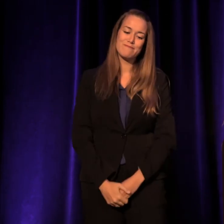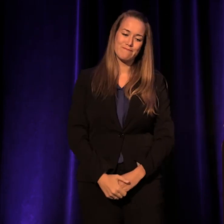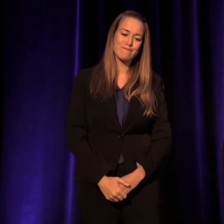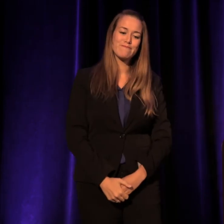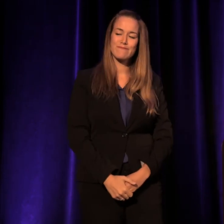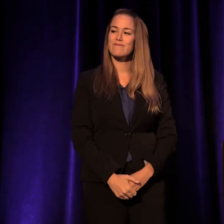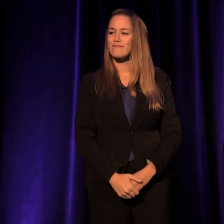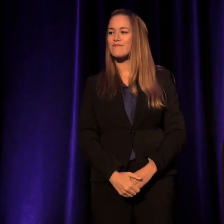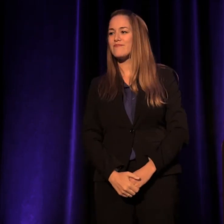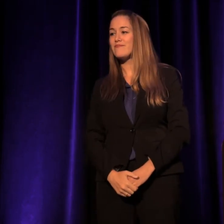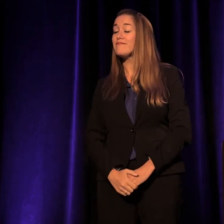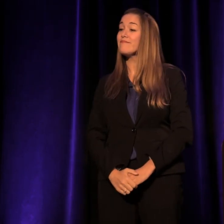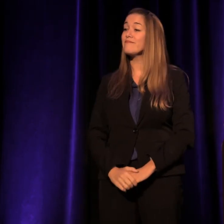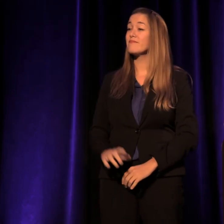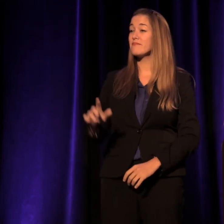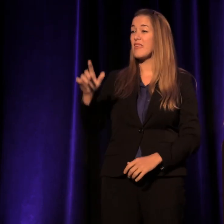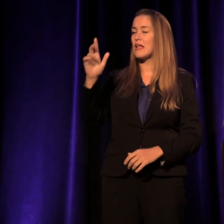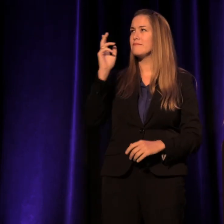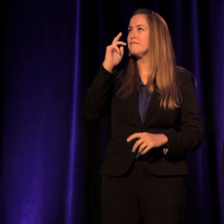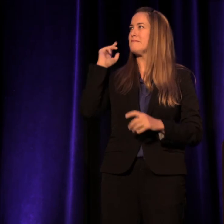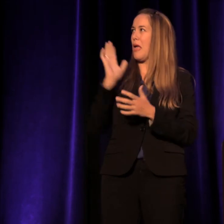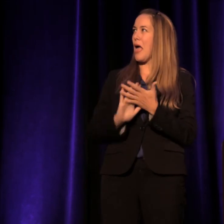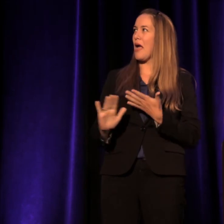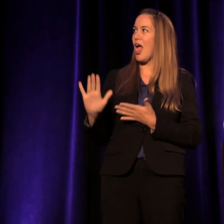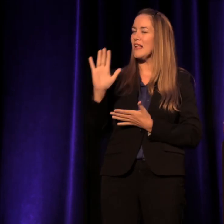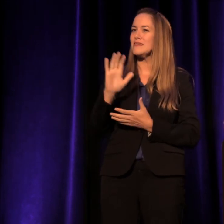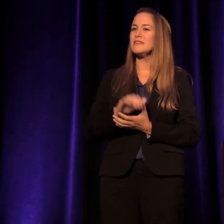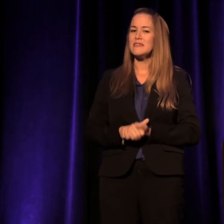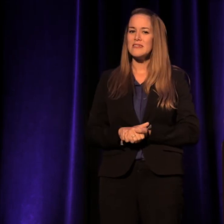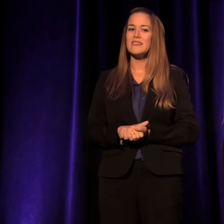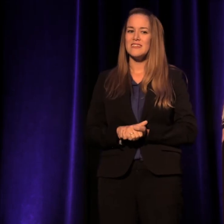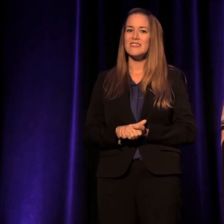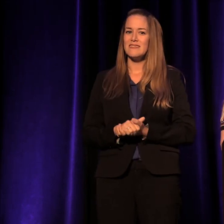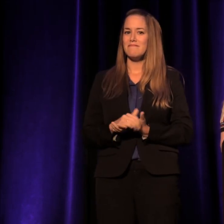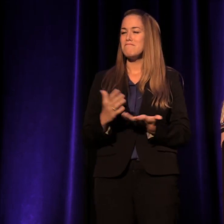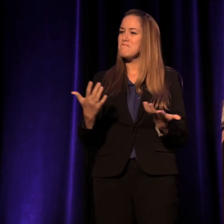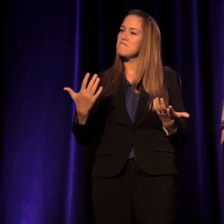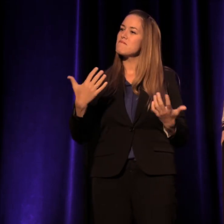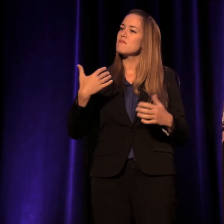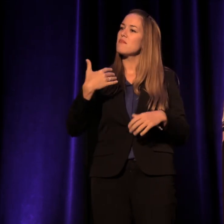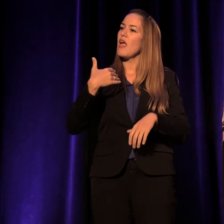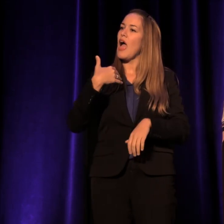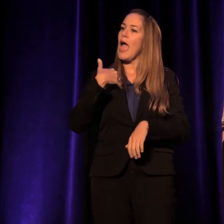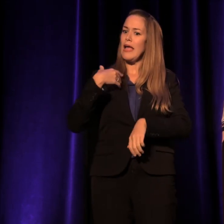And then in college, I had some time as a performance artist